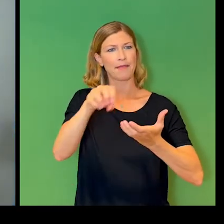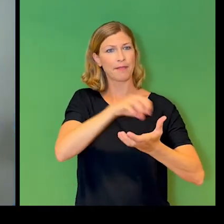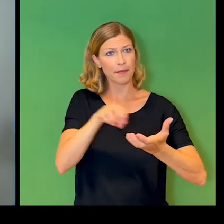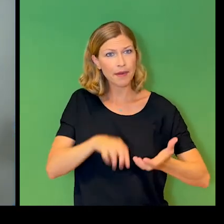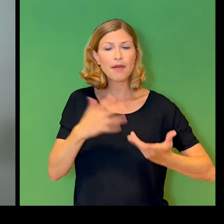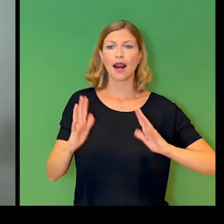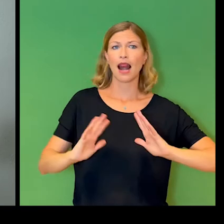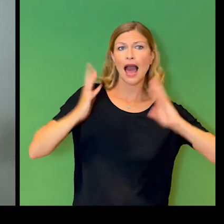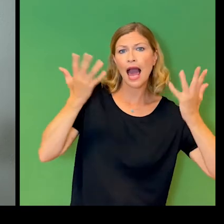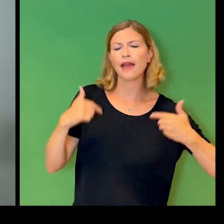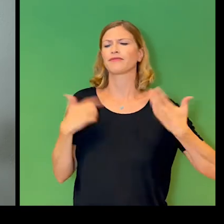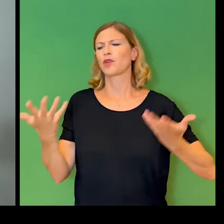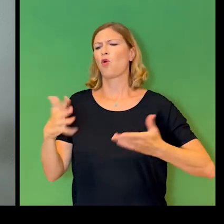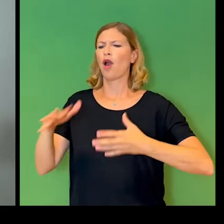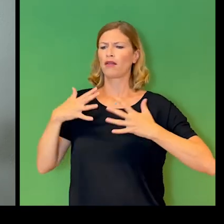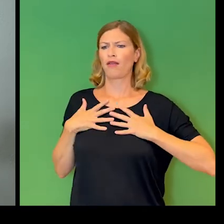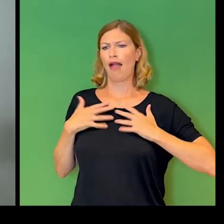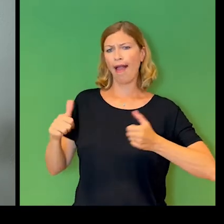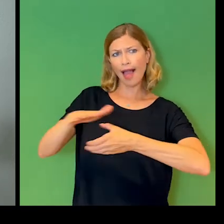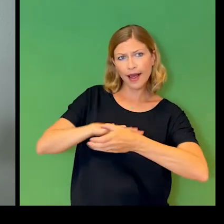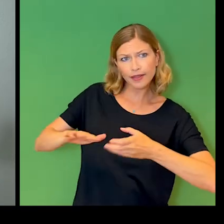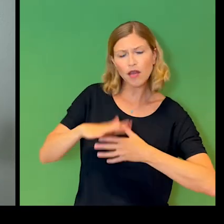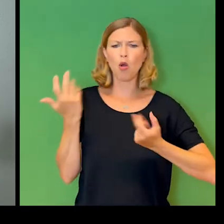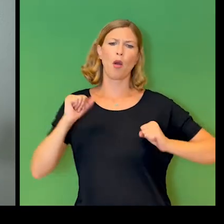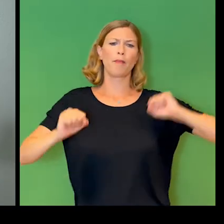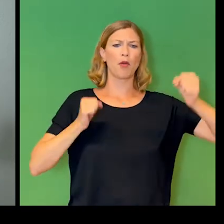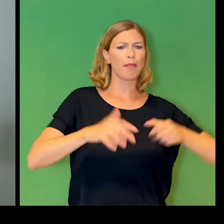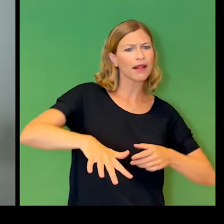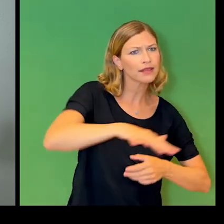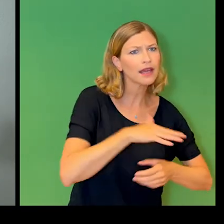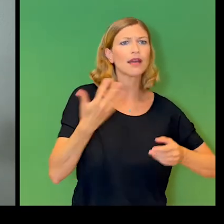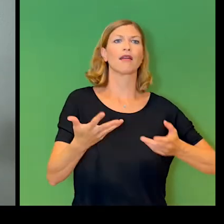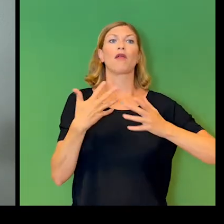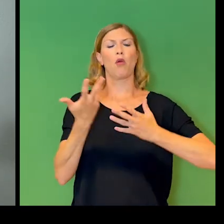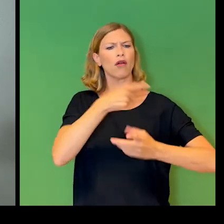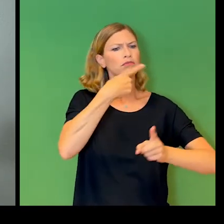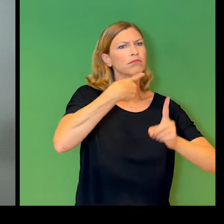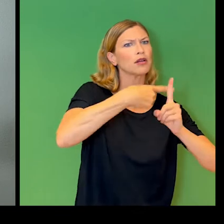better health and social care, better mobility, better opportunities in employment